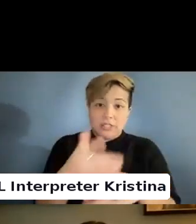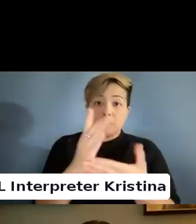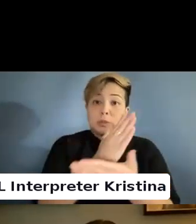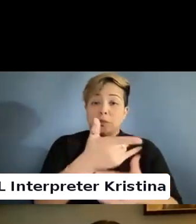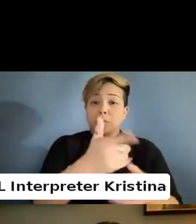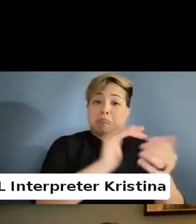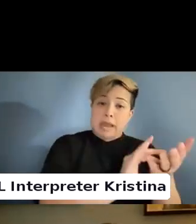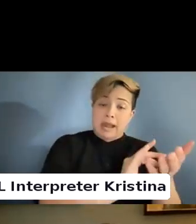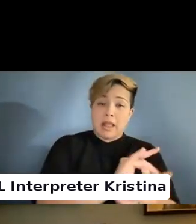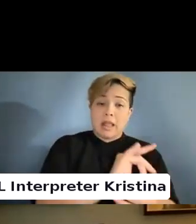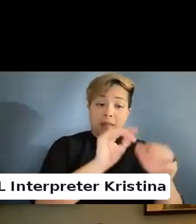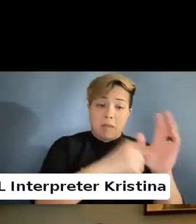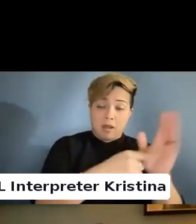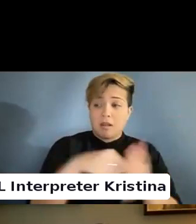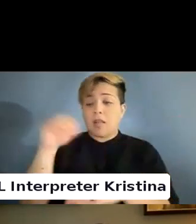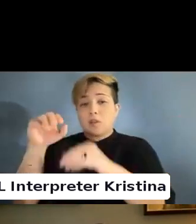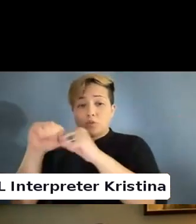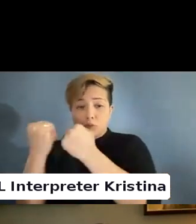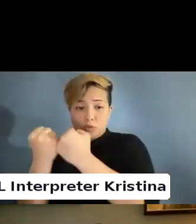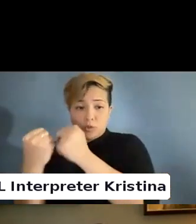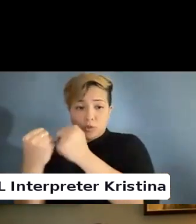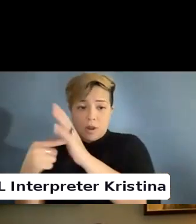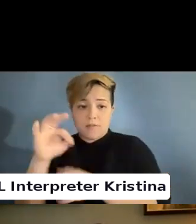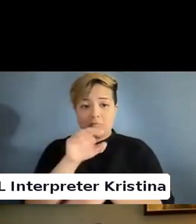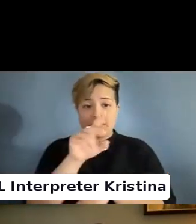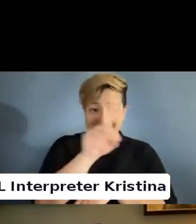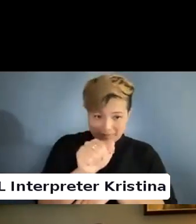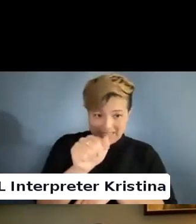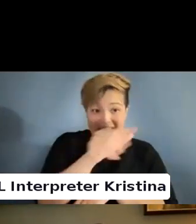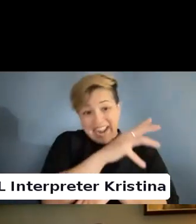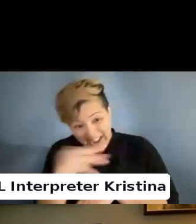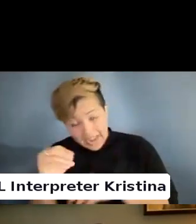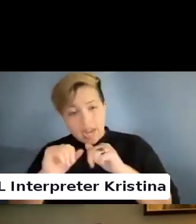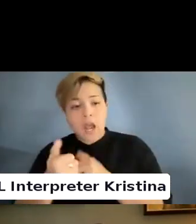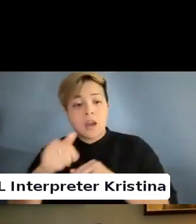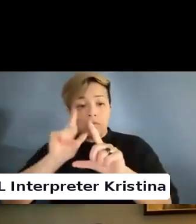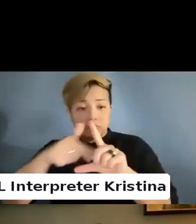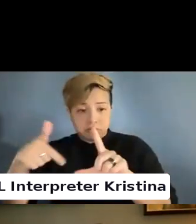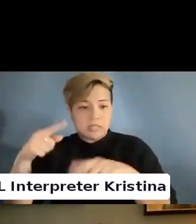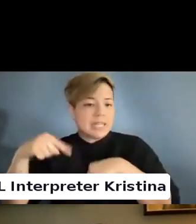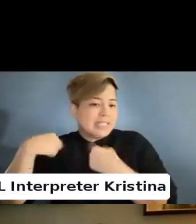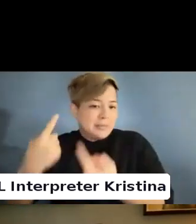model of disability and how LGBT QI has also been mythologized?